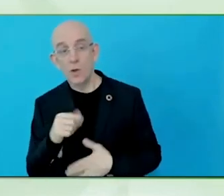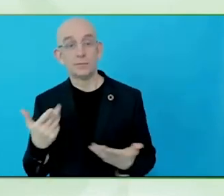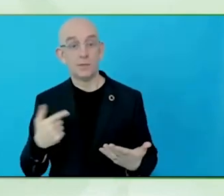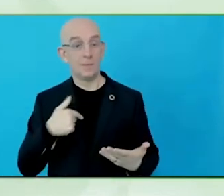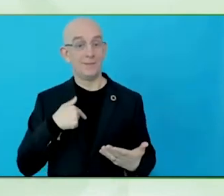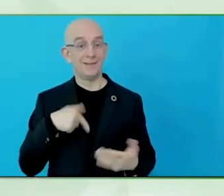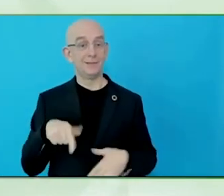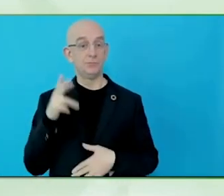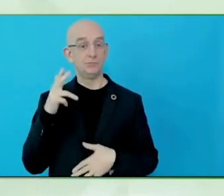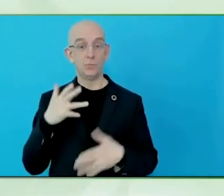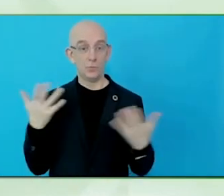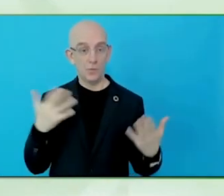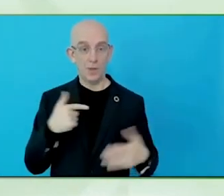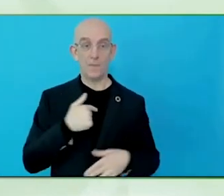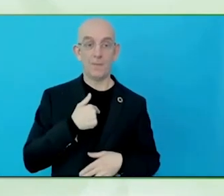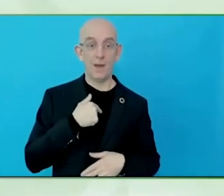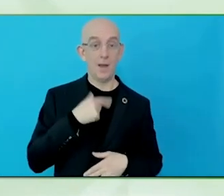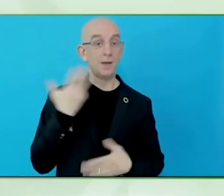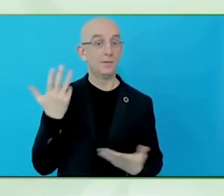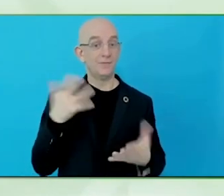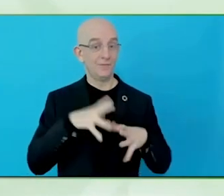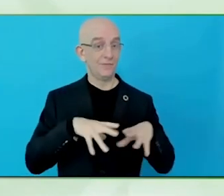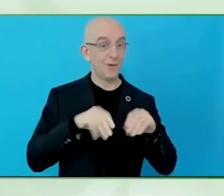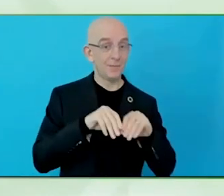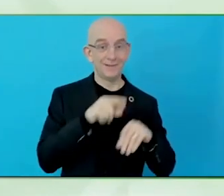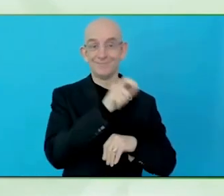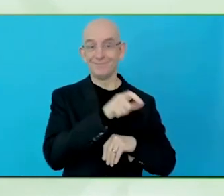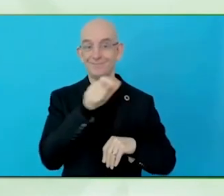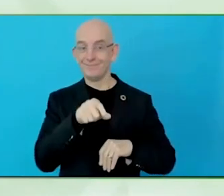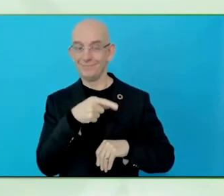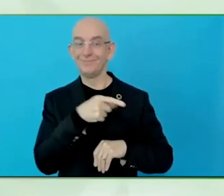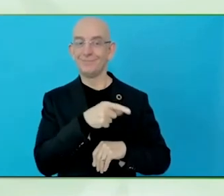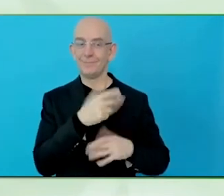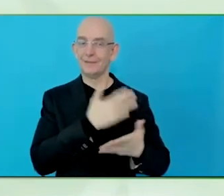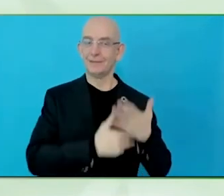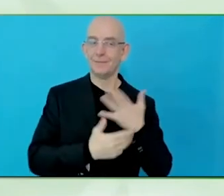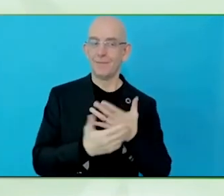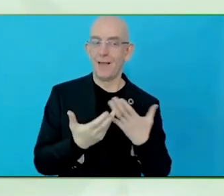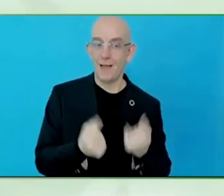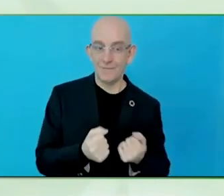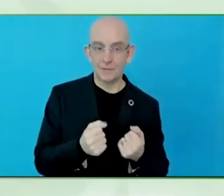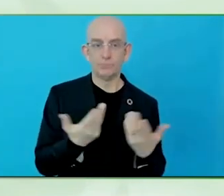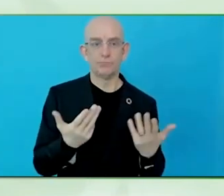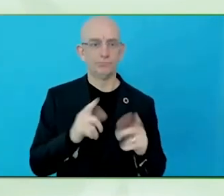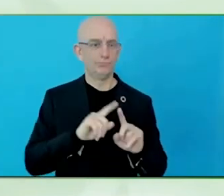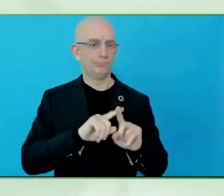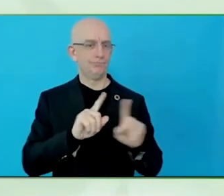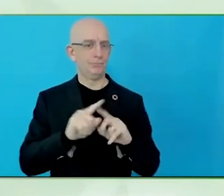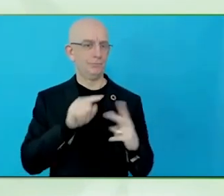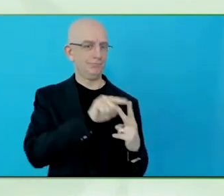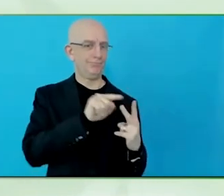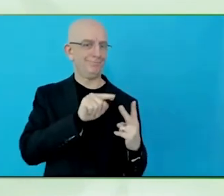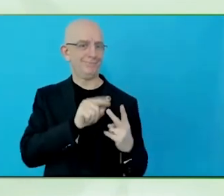working on it. Wonderful. Can you tell us more about the global standards that Planet Abled is creating? Yes.